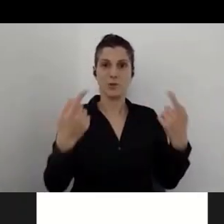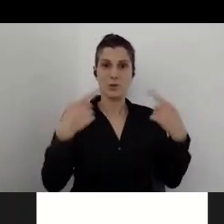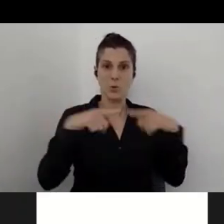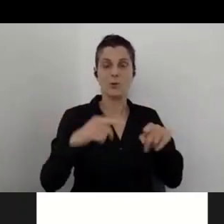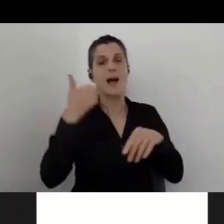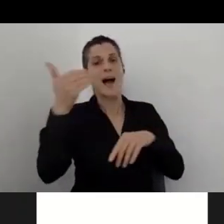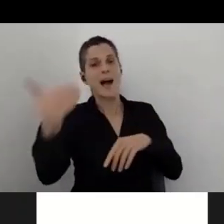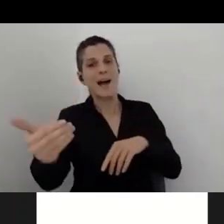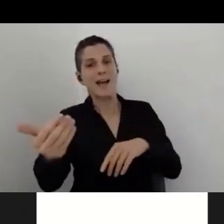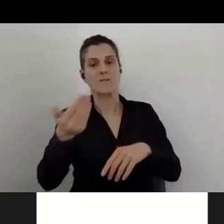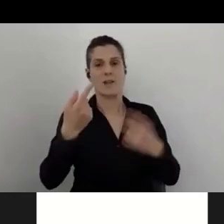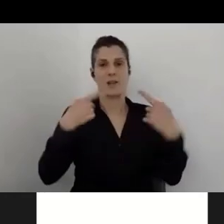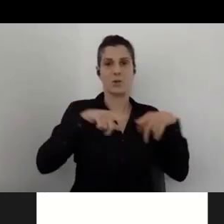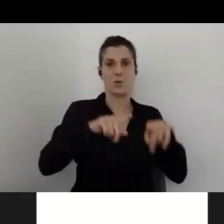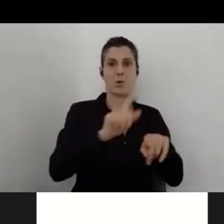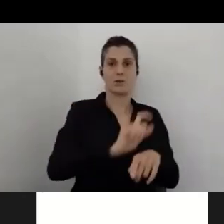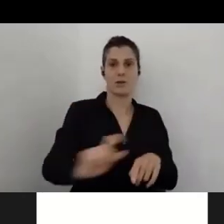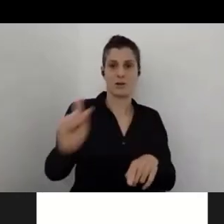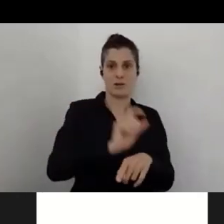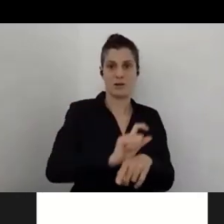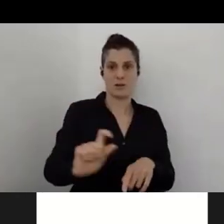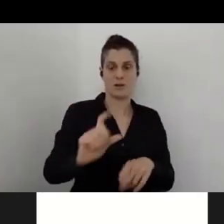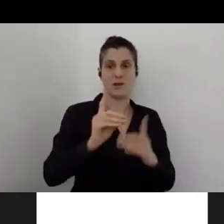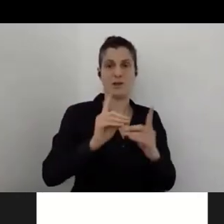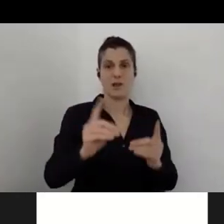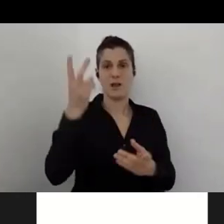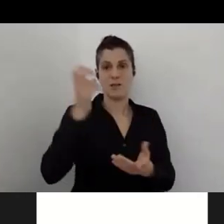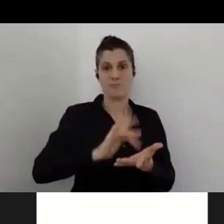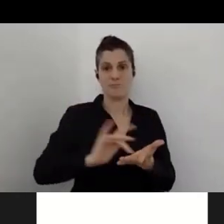video conferences application in order to make the captions available at